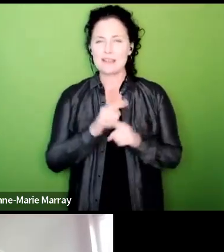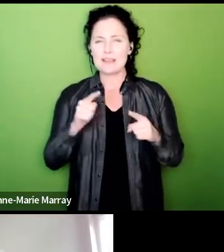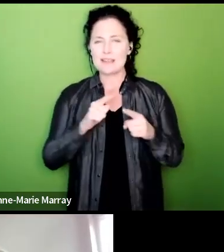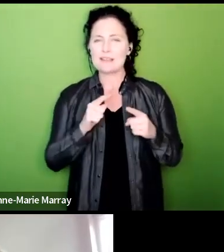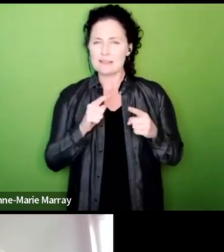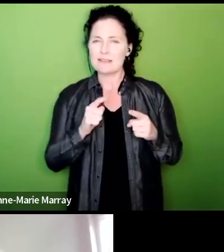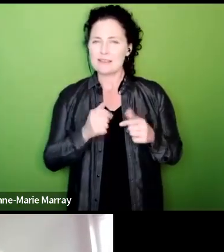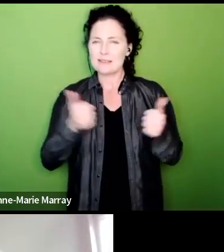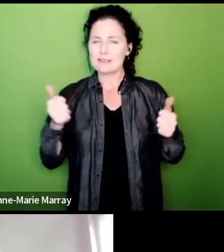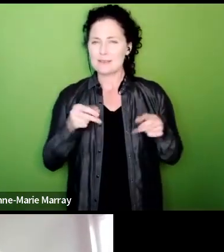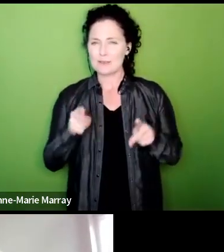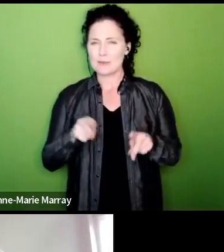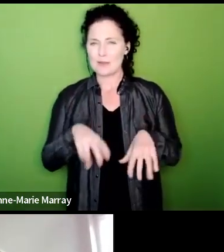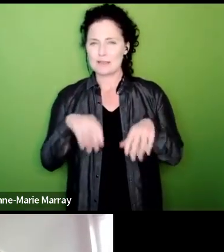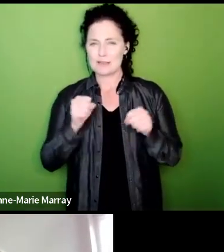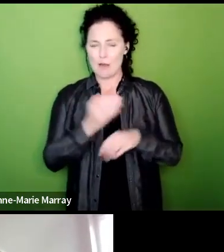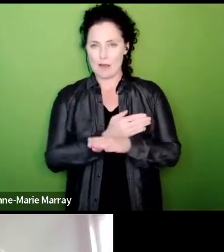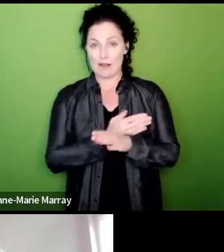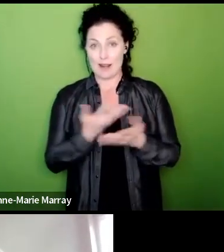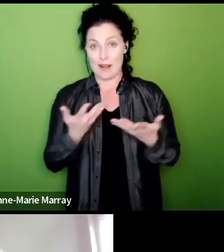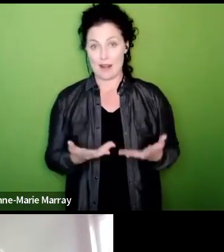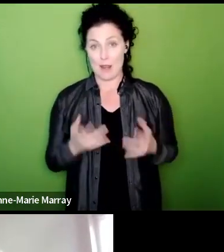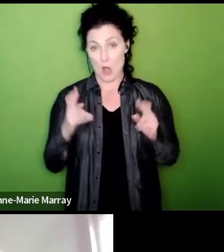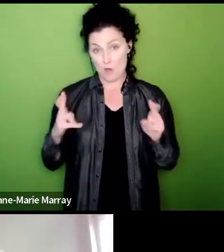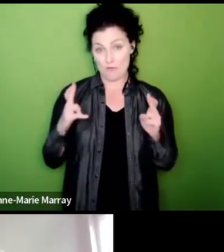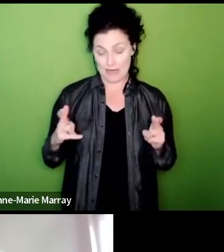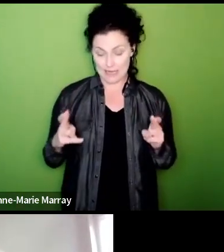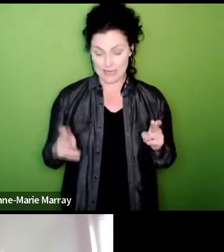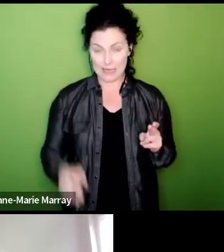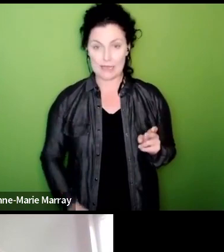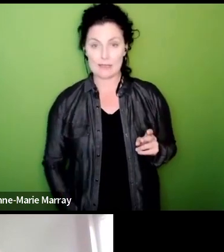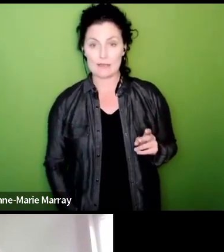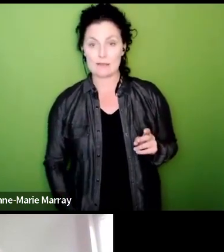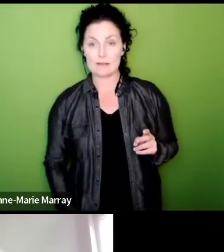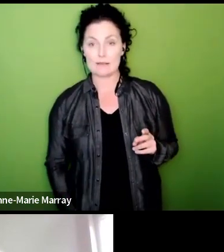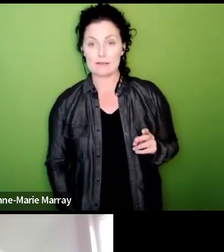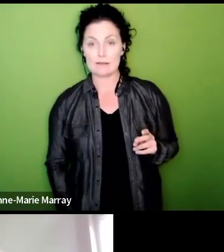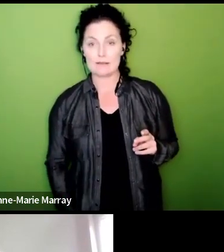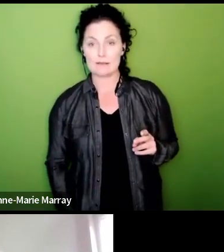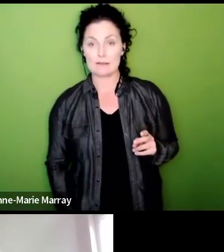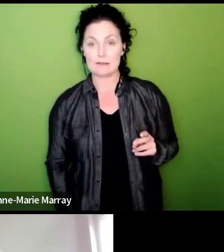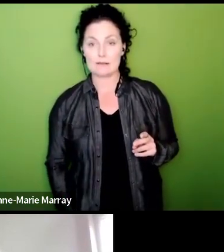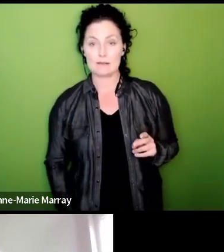being discussed so hopefully hopefully what Mark's outlined does address some of these but it might